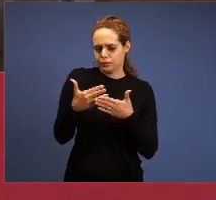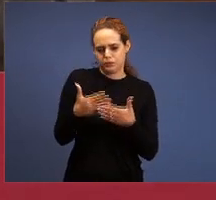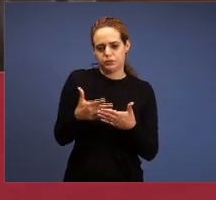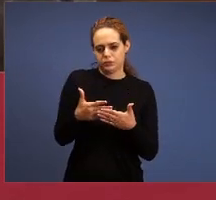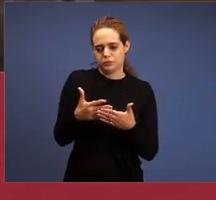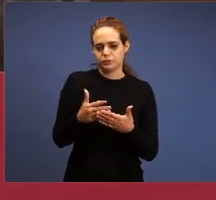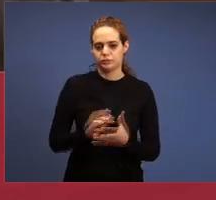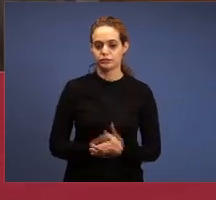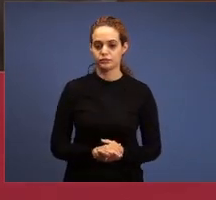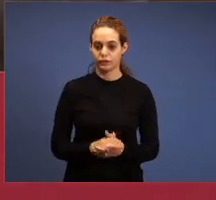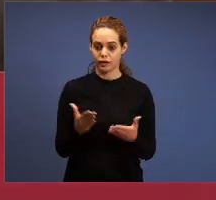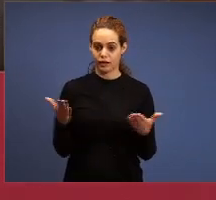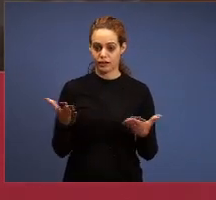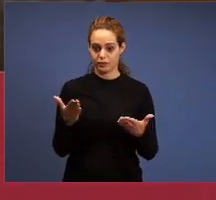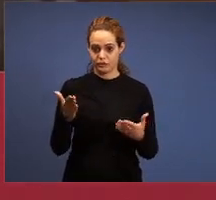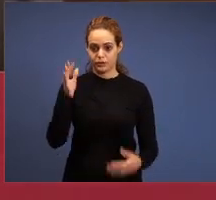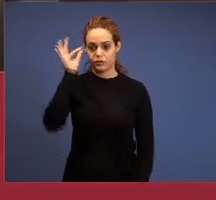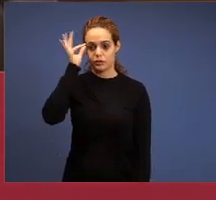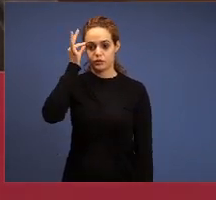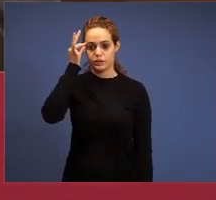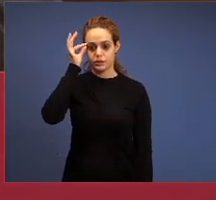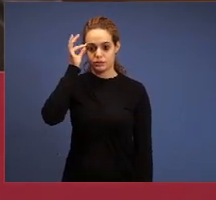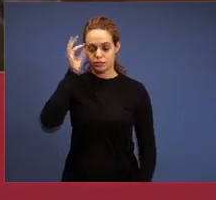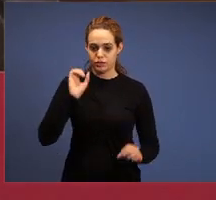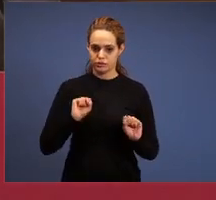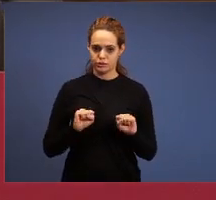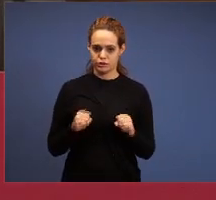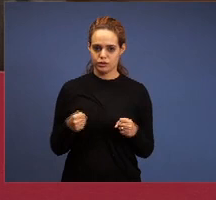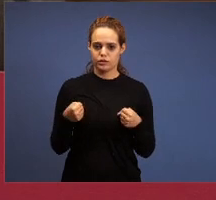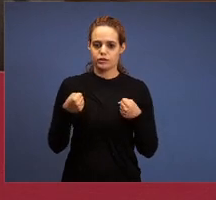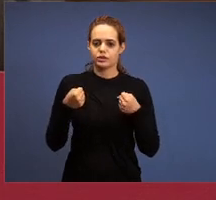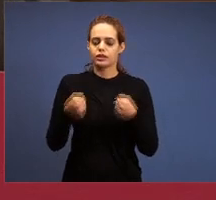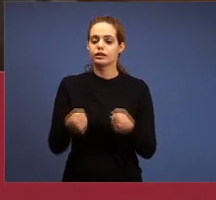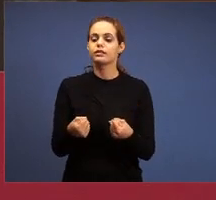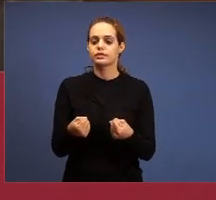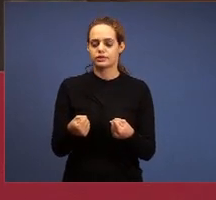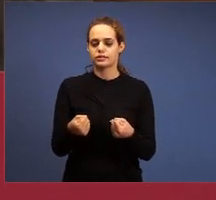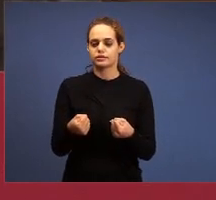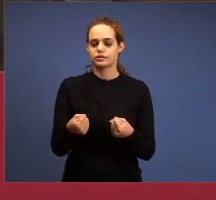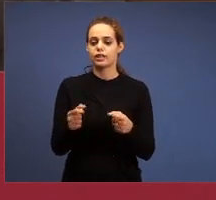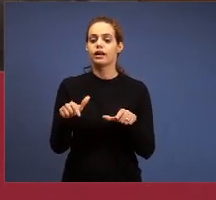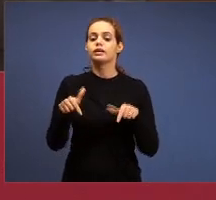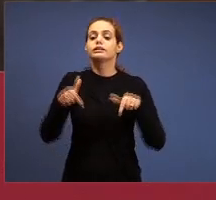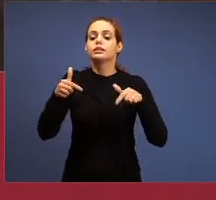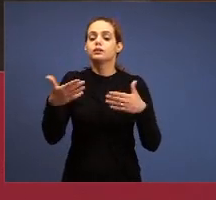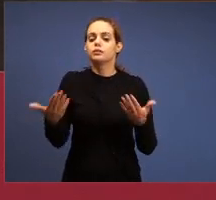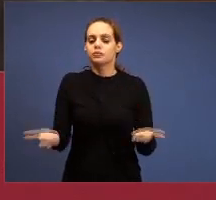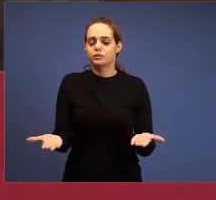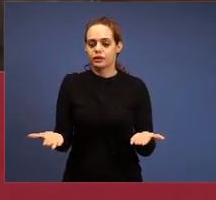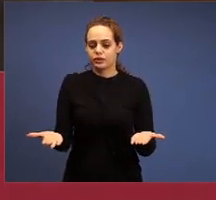spirit of might, where does all this come from? What was happening? I asked the question,